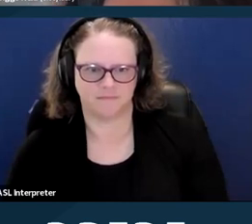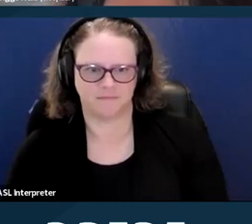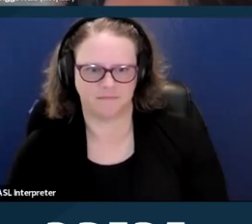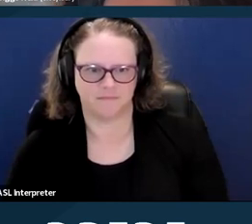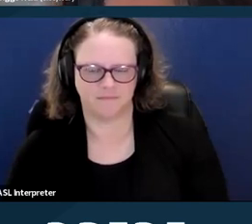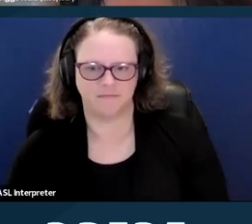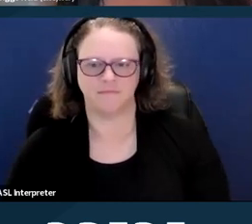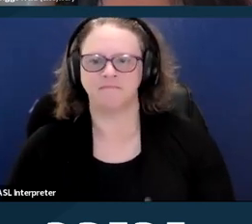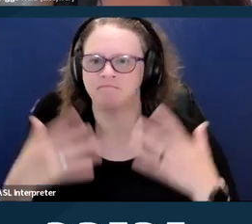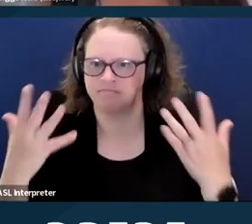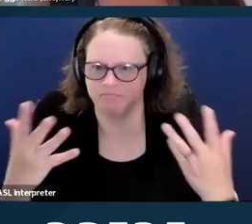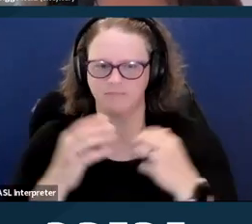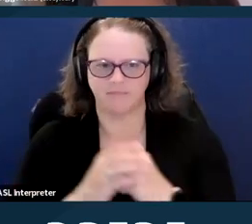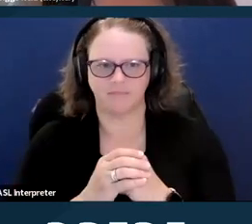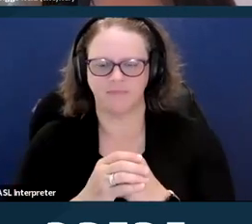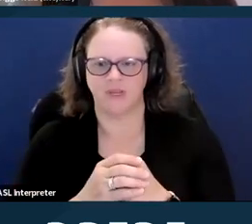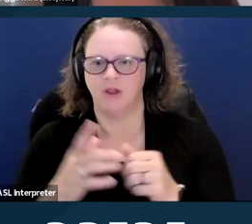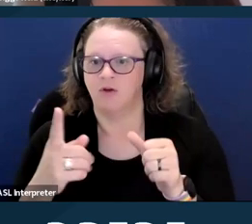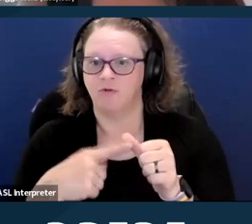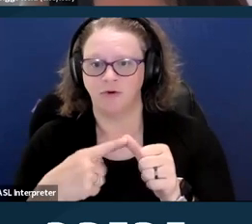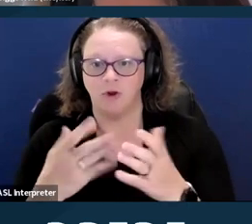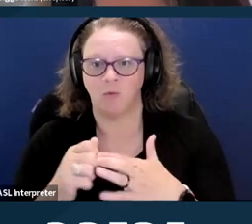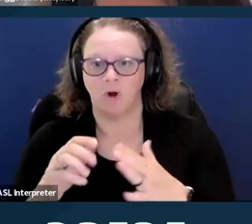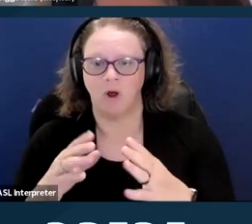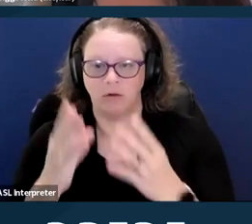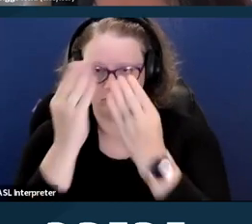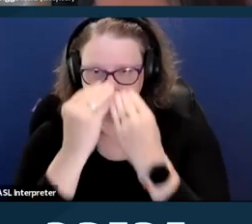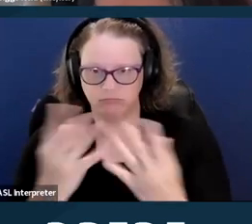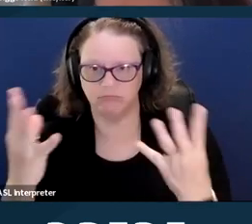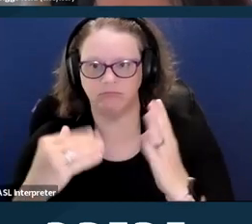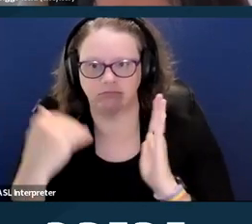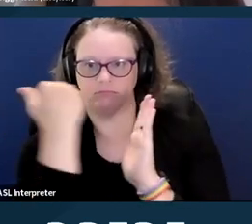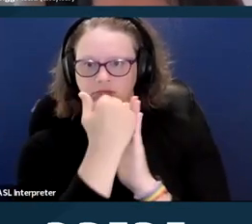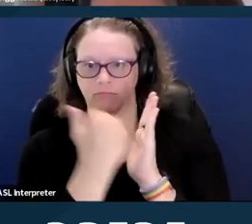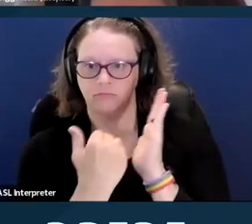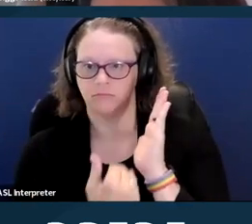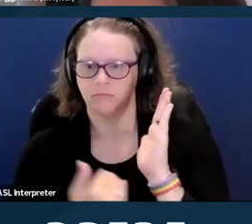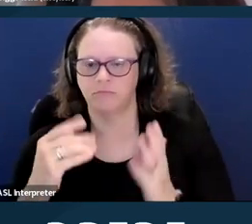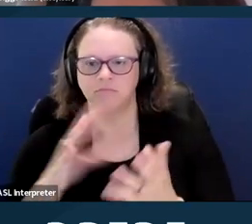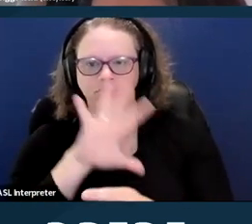So first, we just wanted to give an outline of what we're going to be covering today. The first section